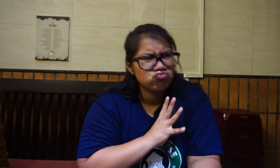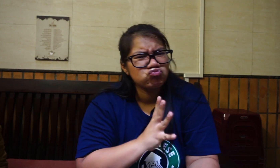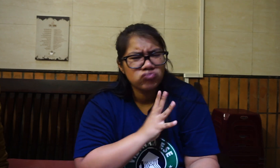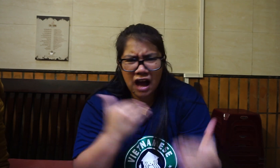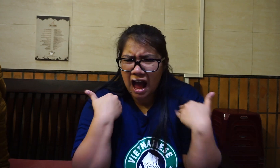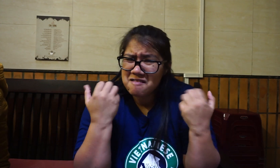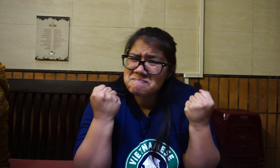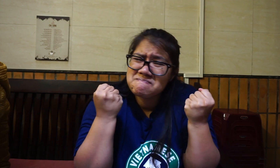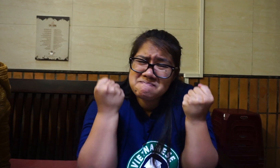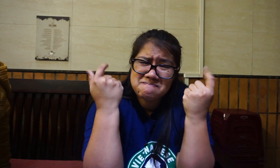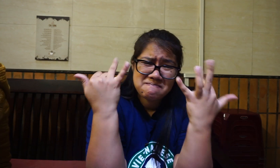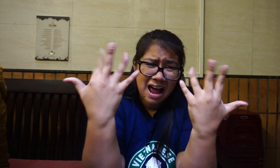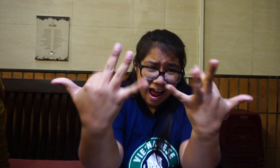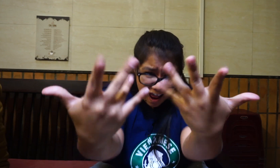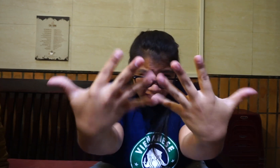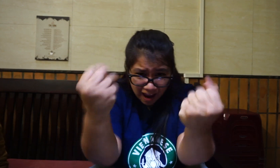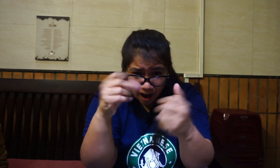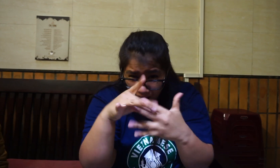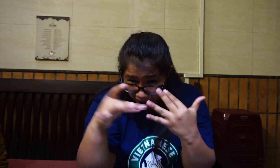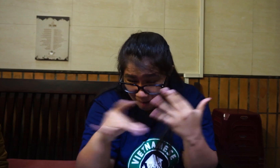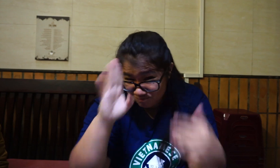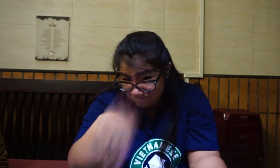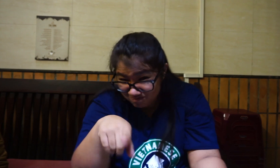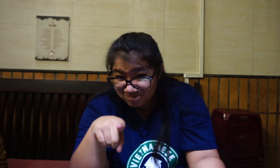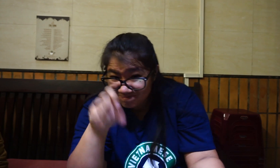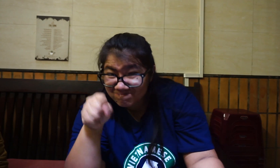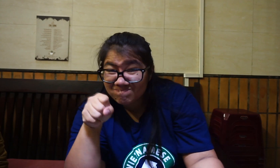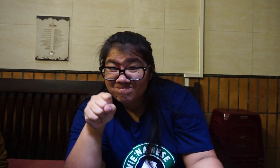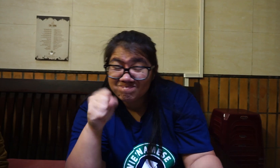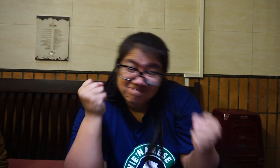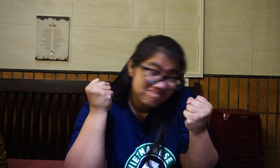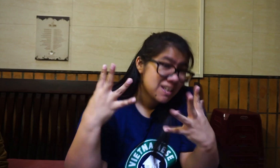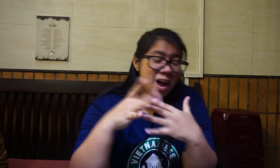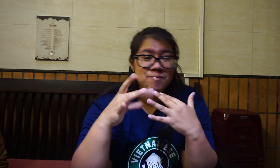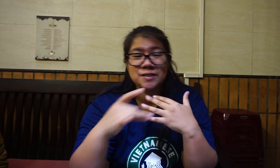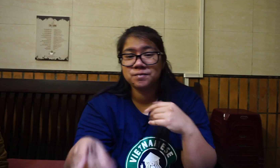It's fine because they have many options, you know that?! Yep! Many options!